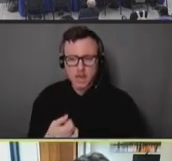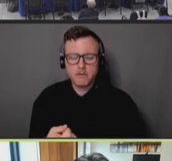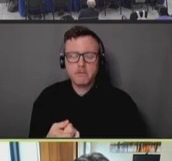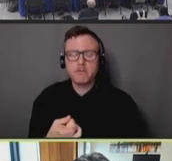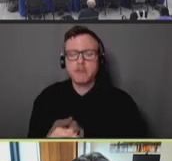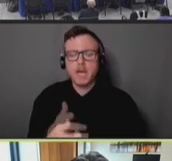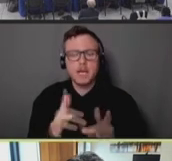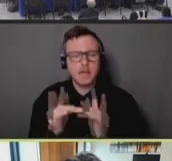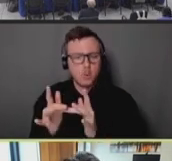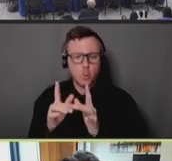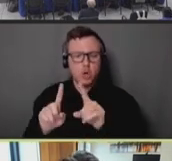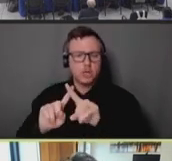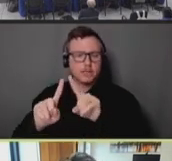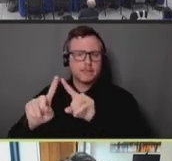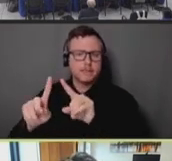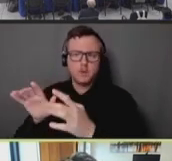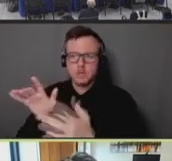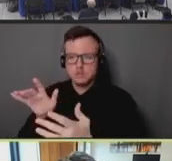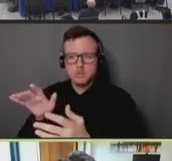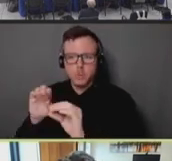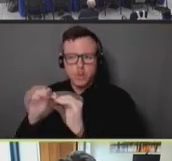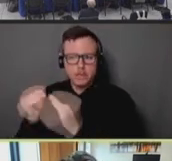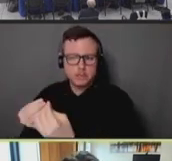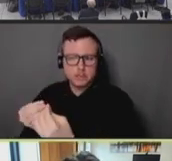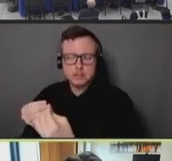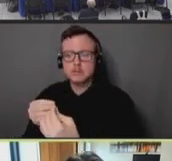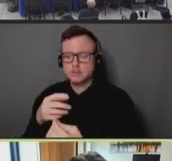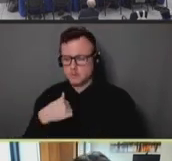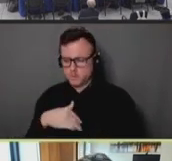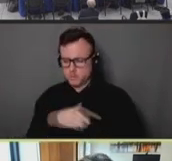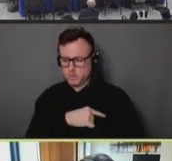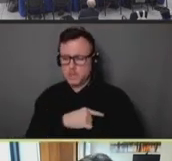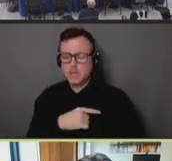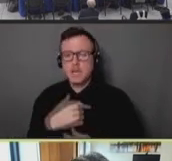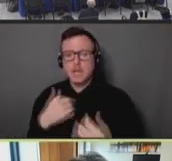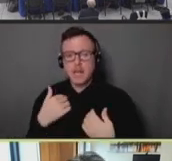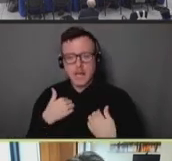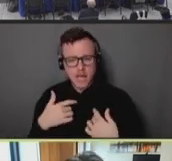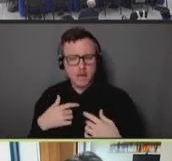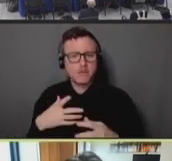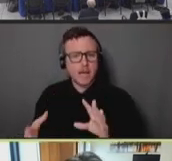organizations, and we provided those organizations with additional staffing and resources,